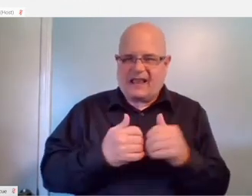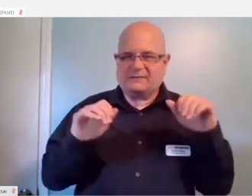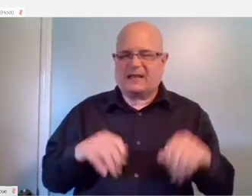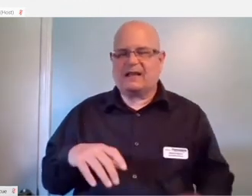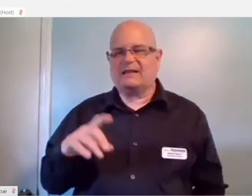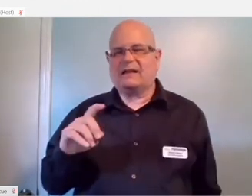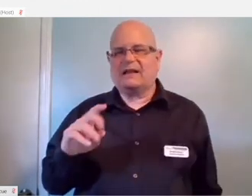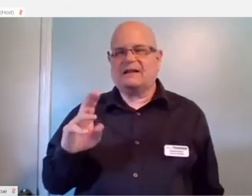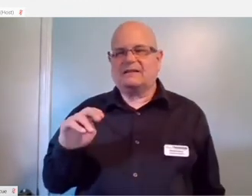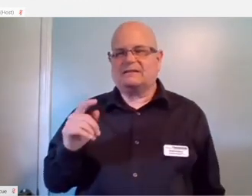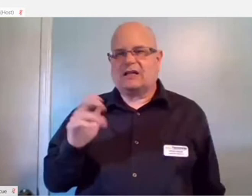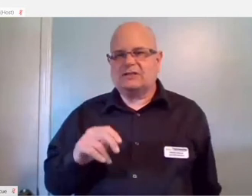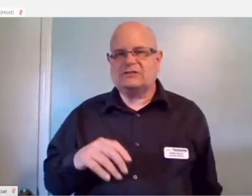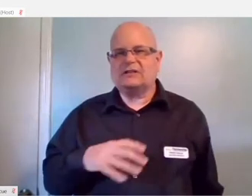is what it's made for.